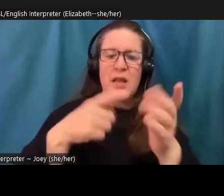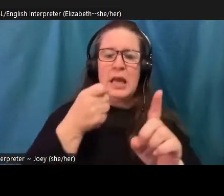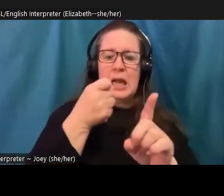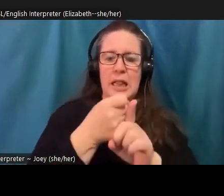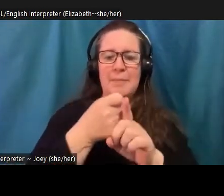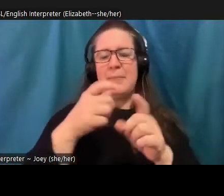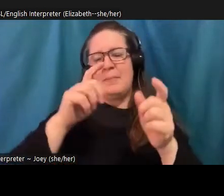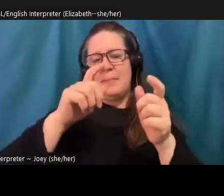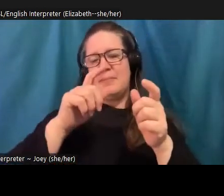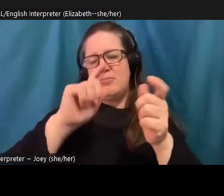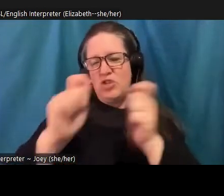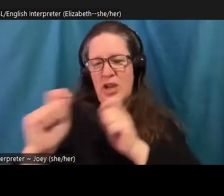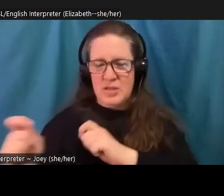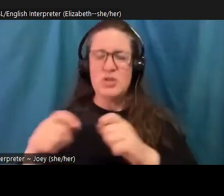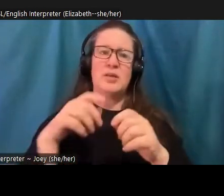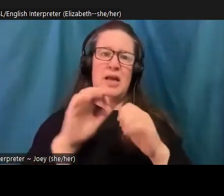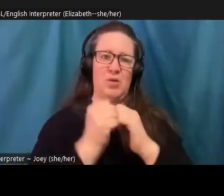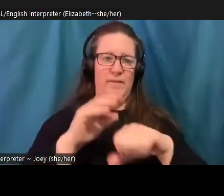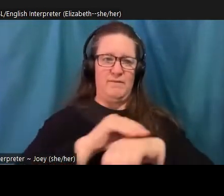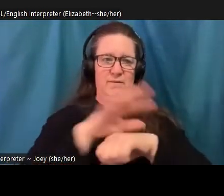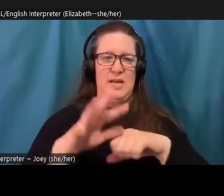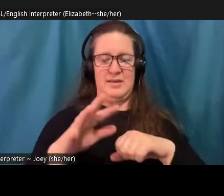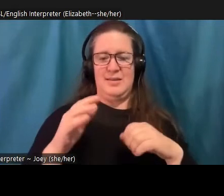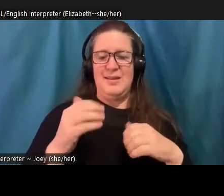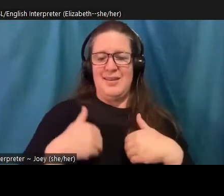published in The Lancet after the team surveyed over 10,000